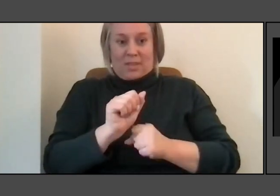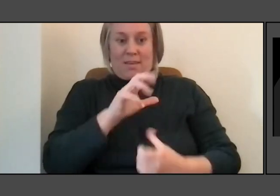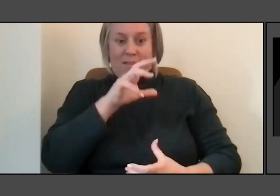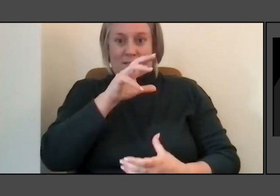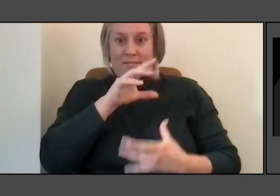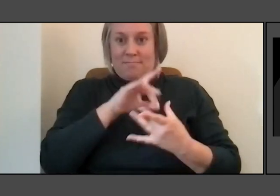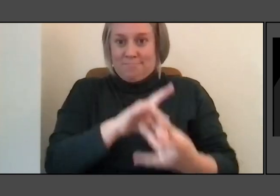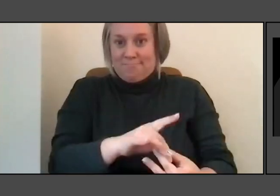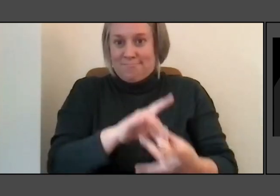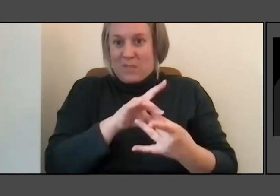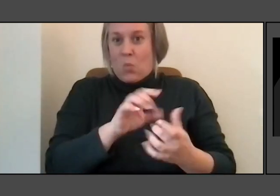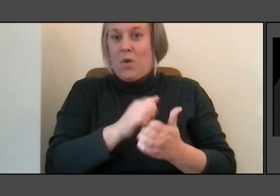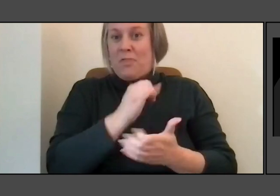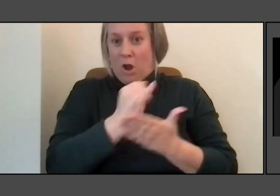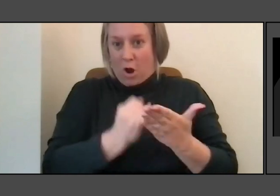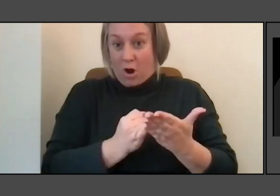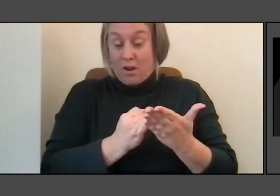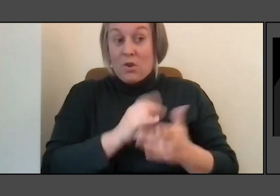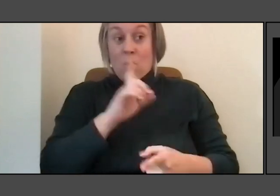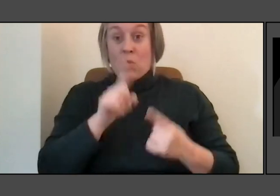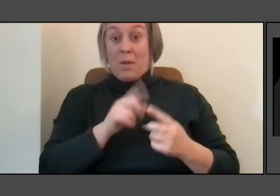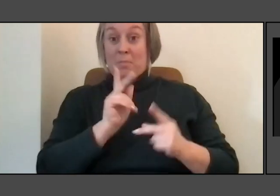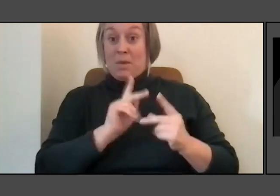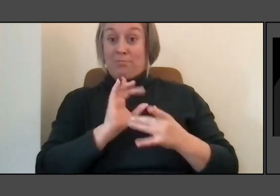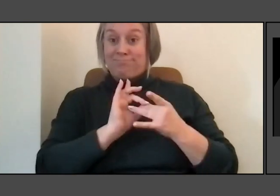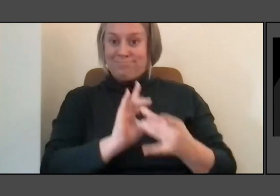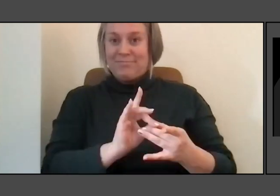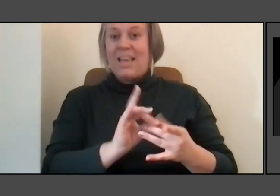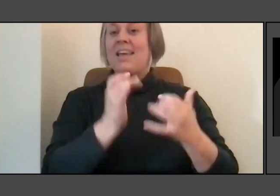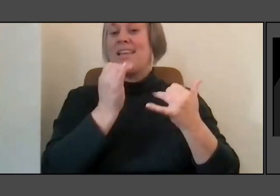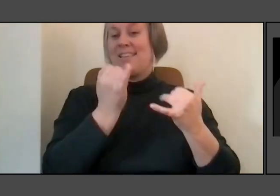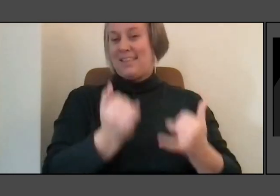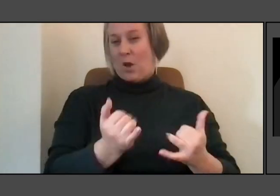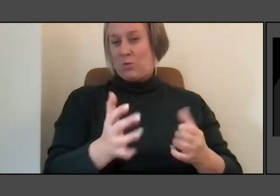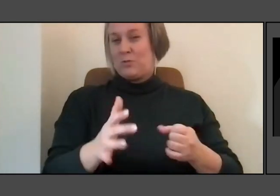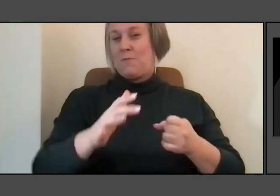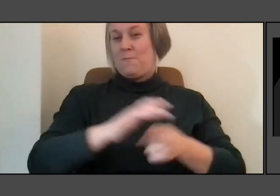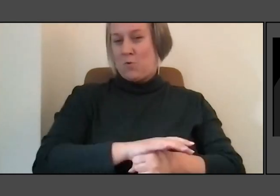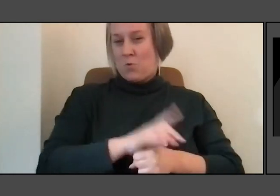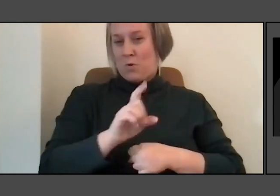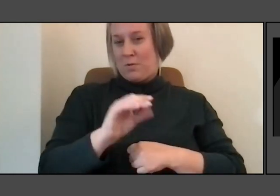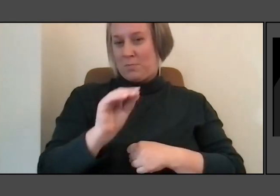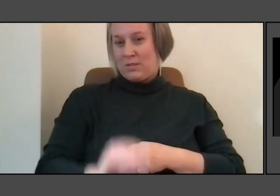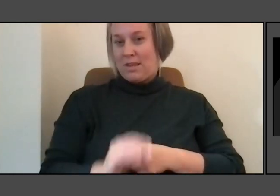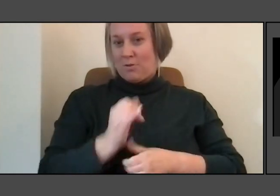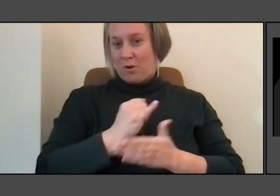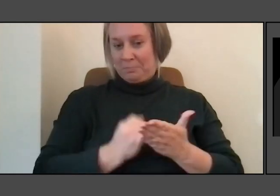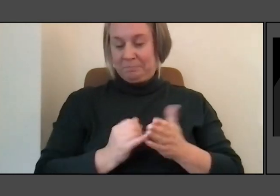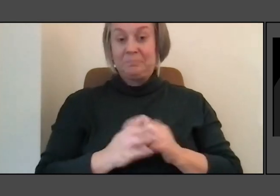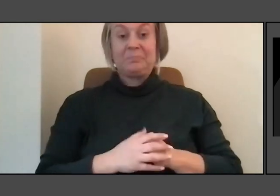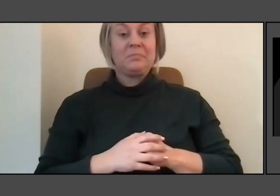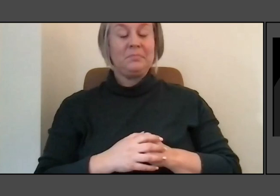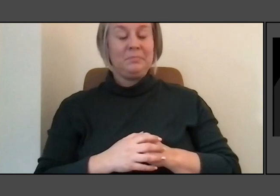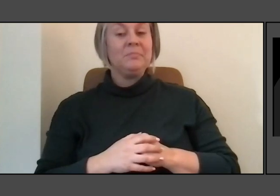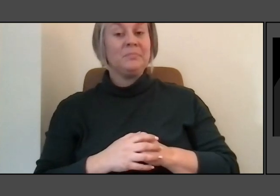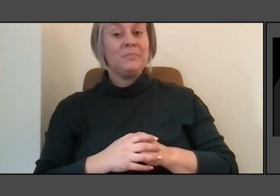Yeah. I think also looking at some of the pieces in your interest in rivers, it makes me wonder.